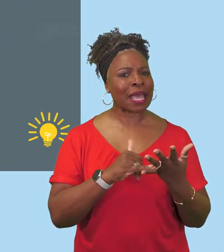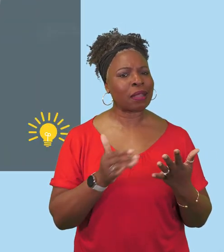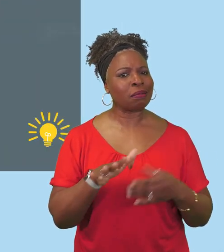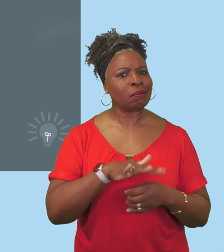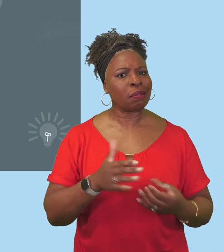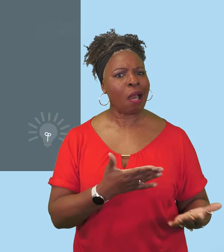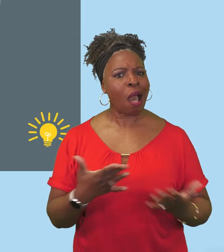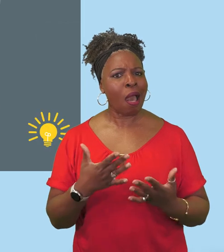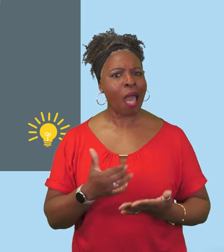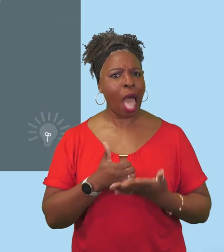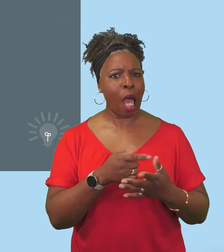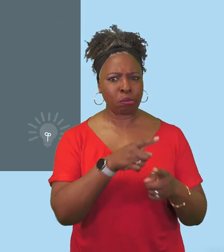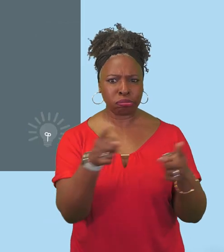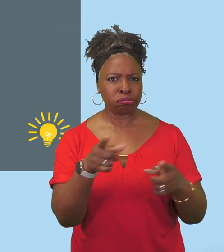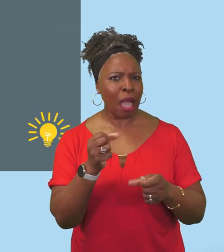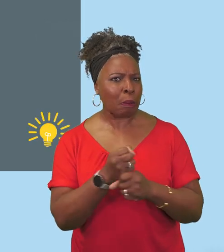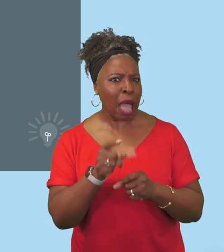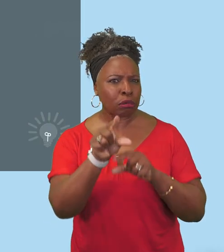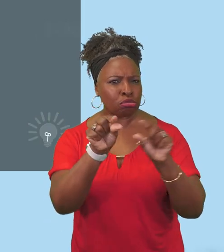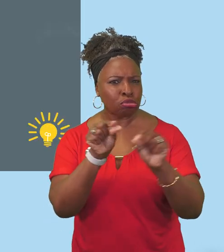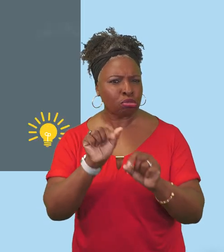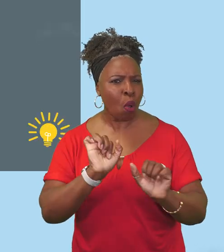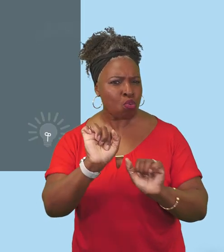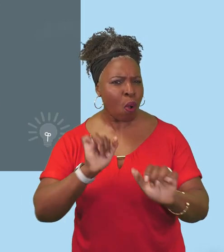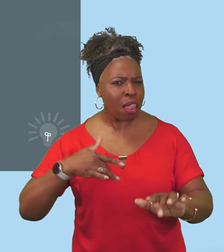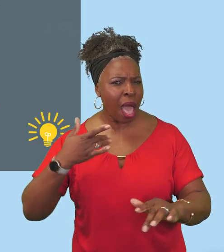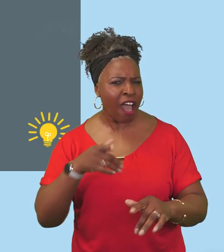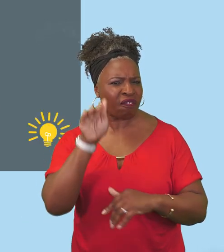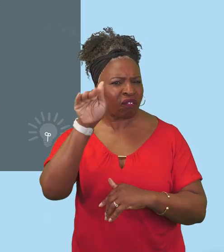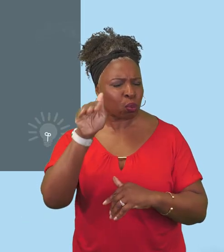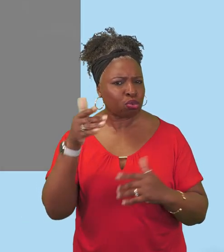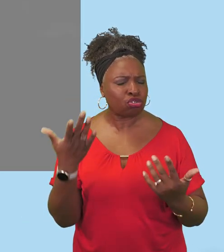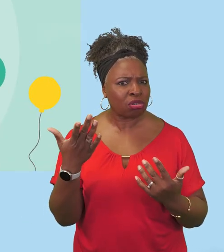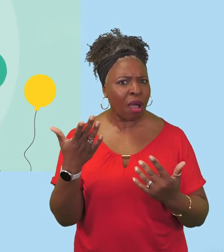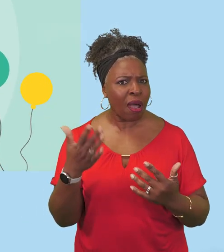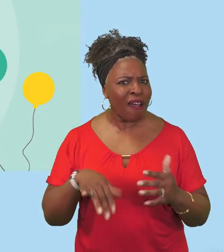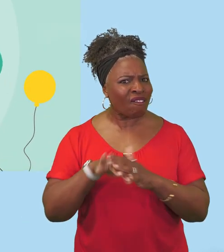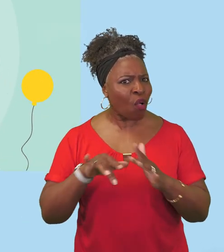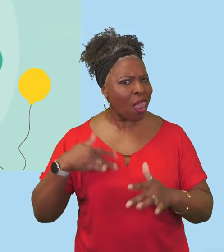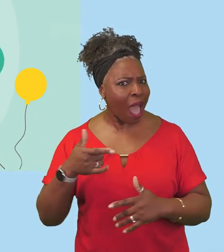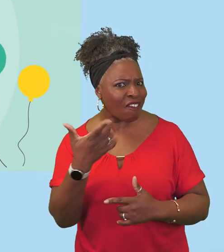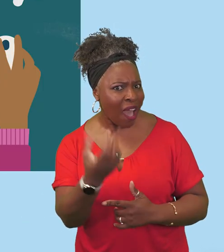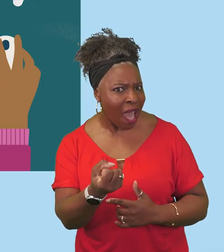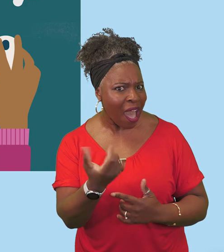can help you make more informed choices about the future and live a more fulfilled life. Children,